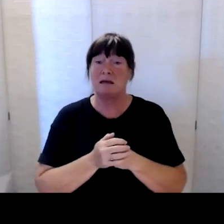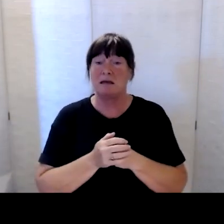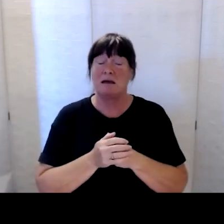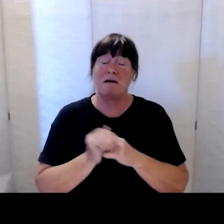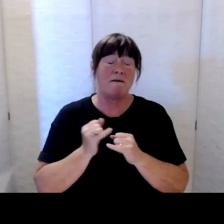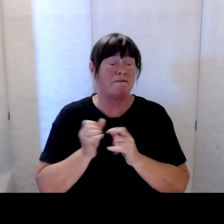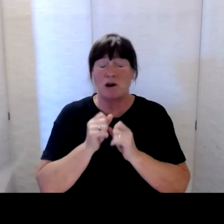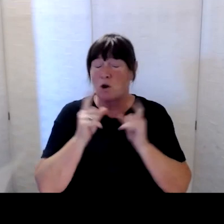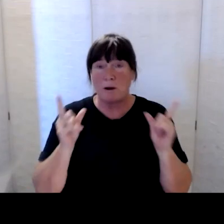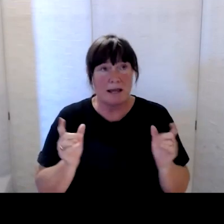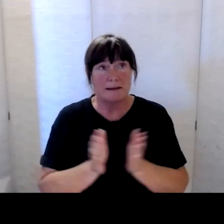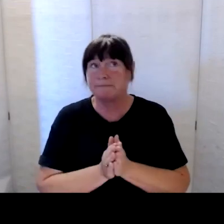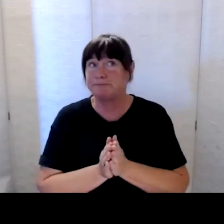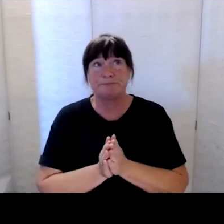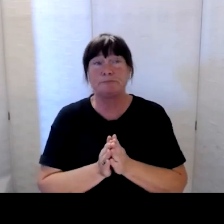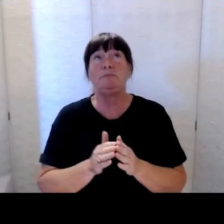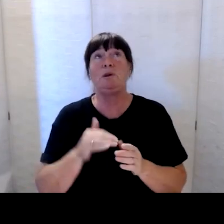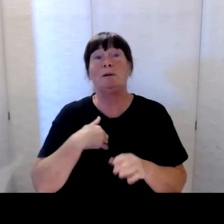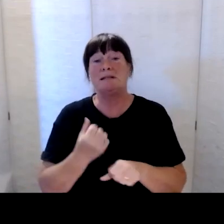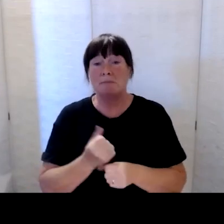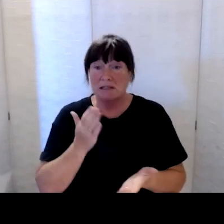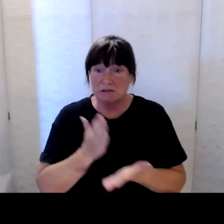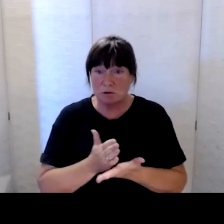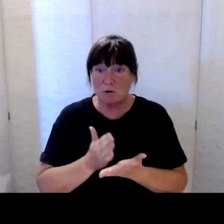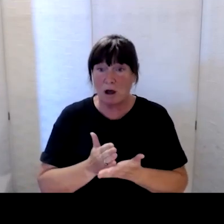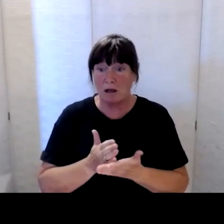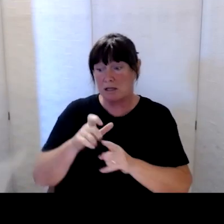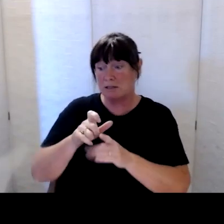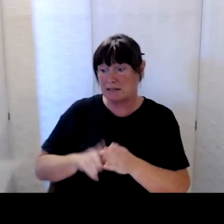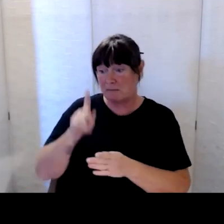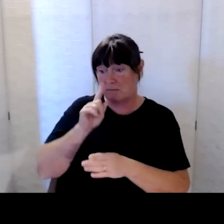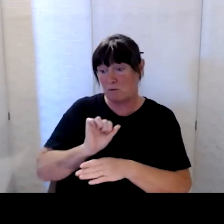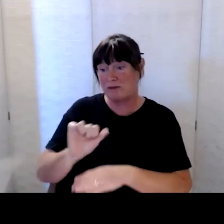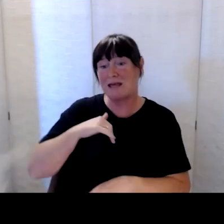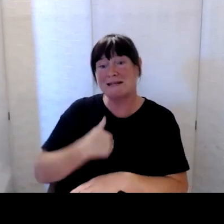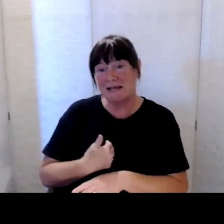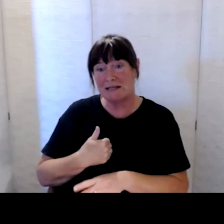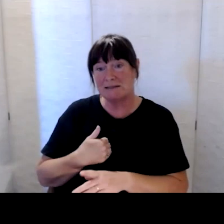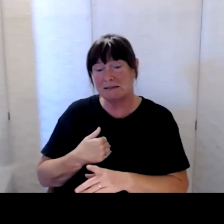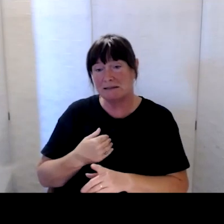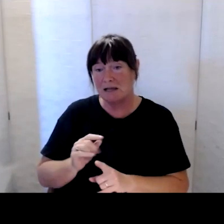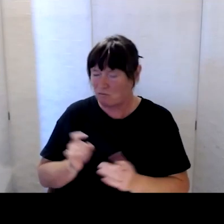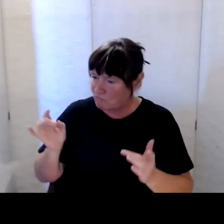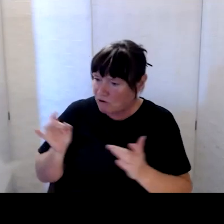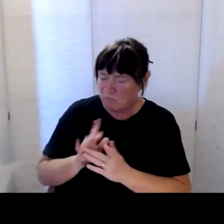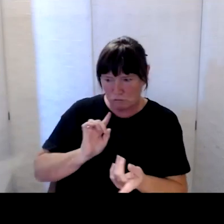that we need to make sure that the needs of disabled people and their families are front and center in responding to a crisis.